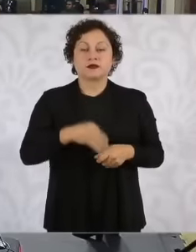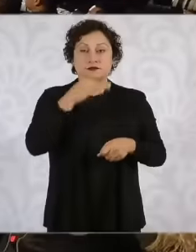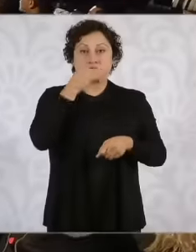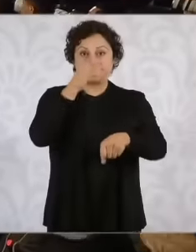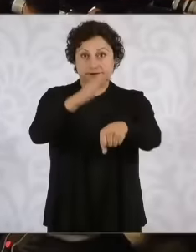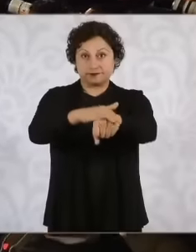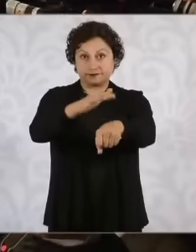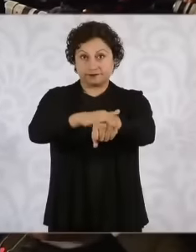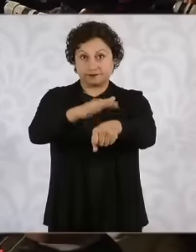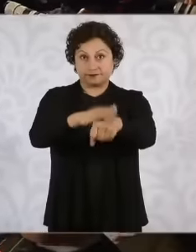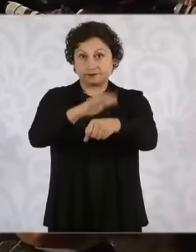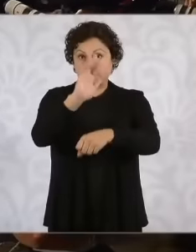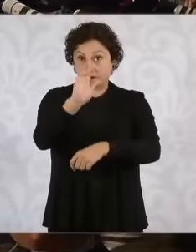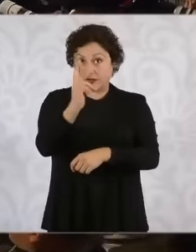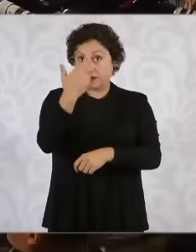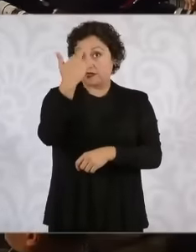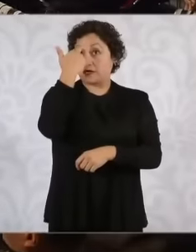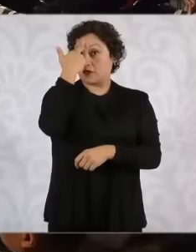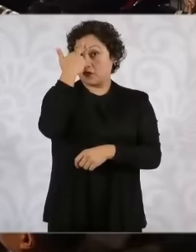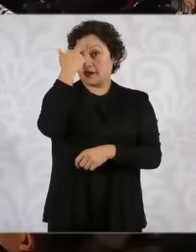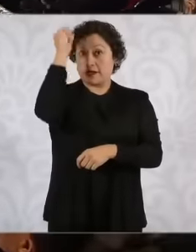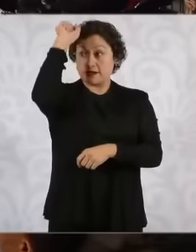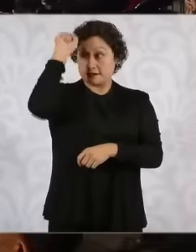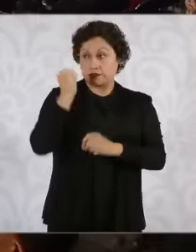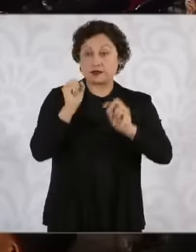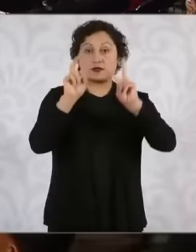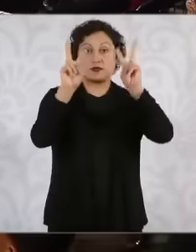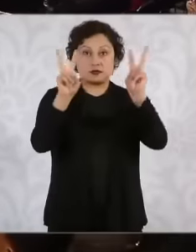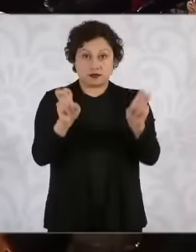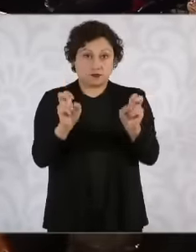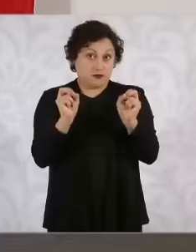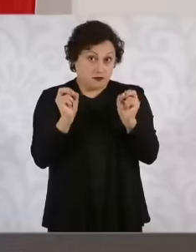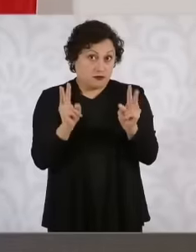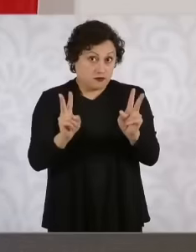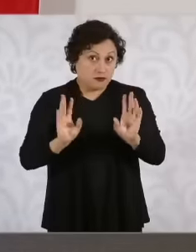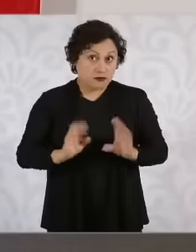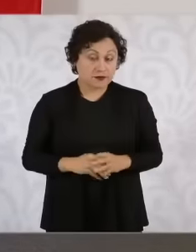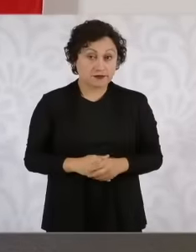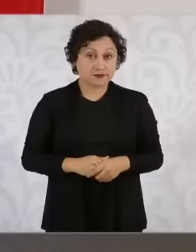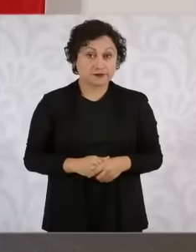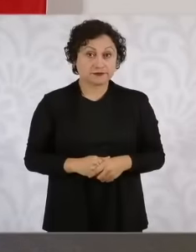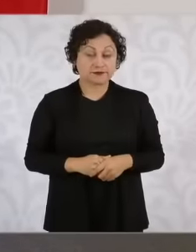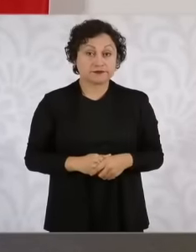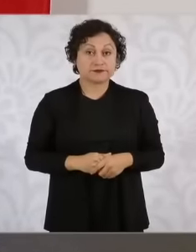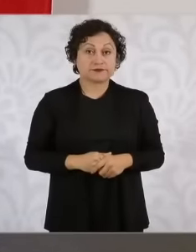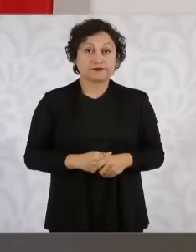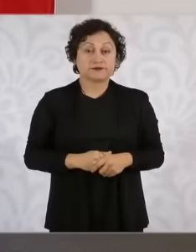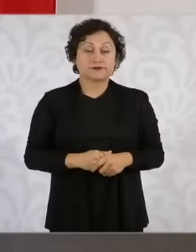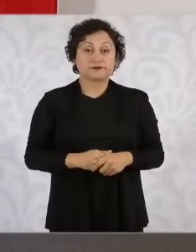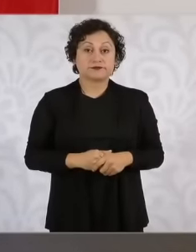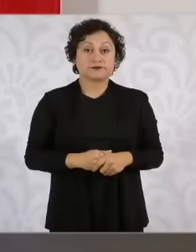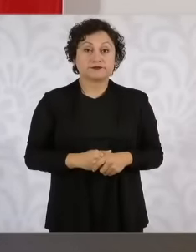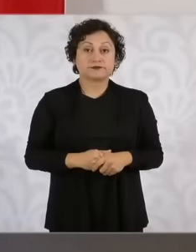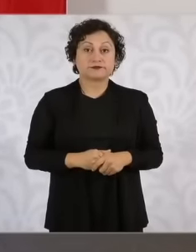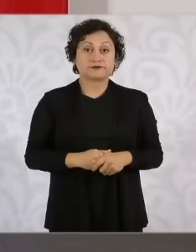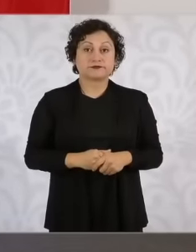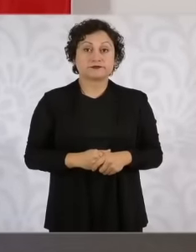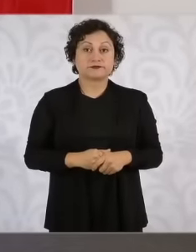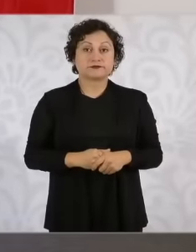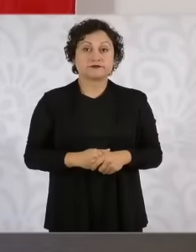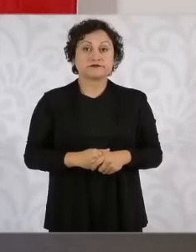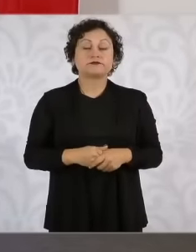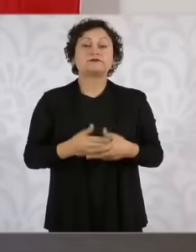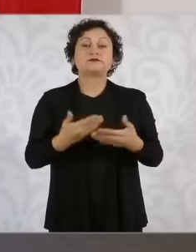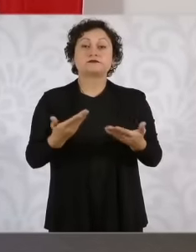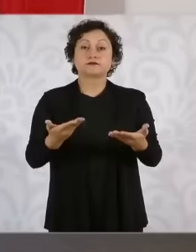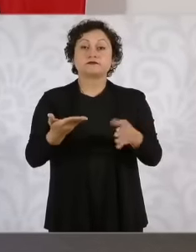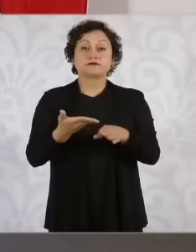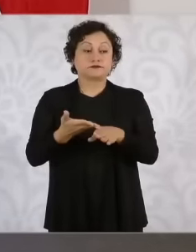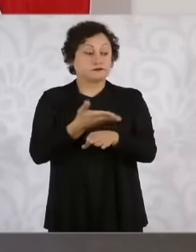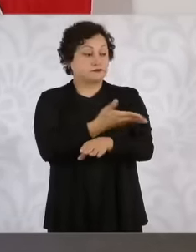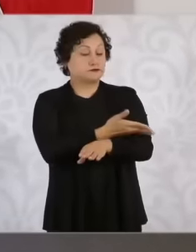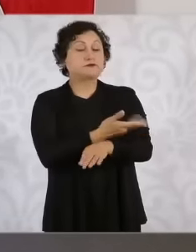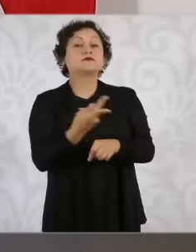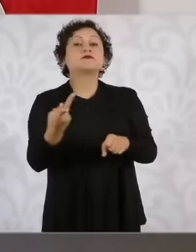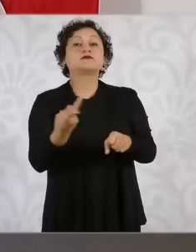only. How is it that Sinaloa has this increase in